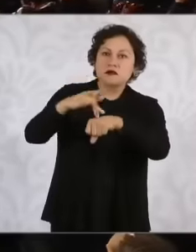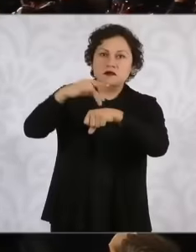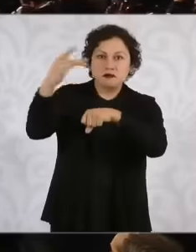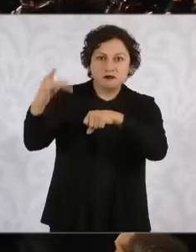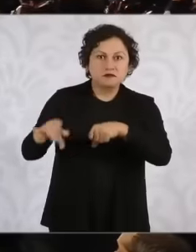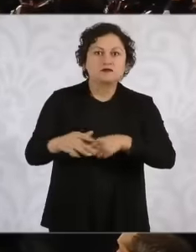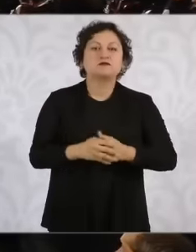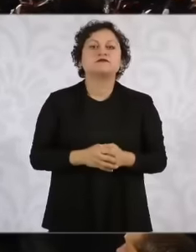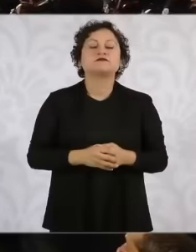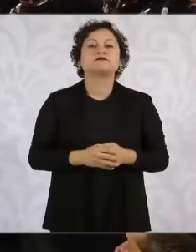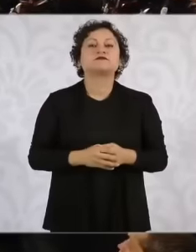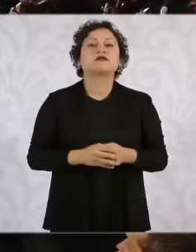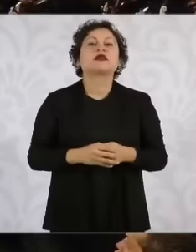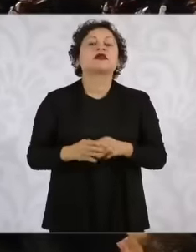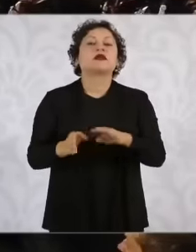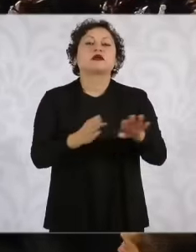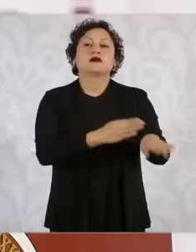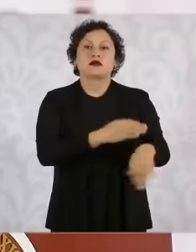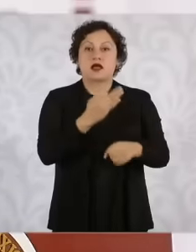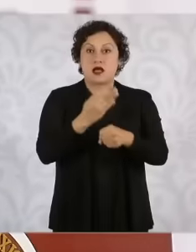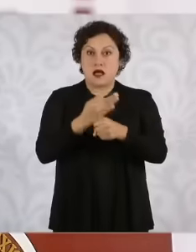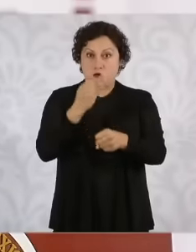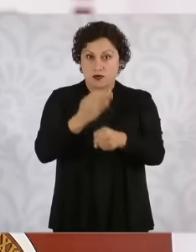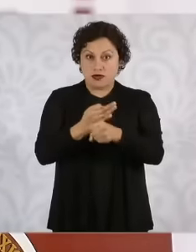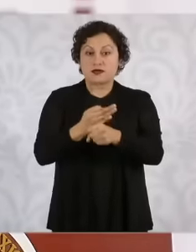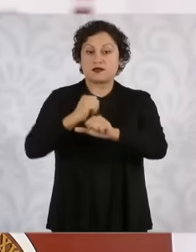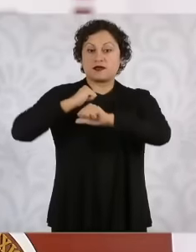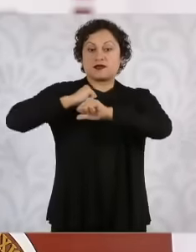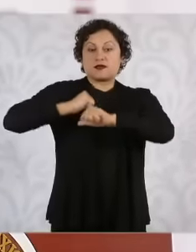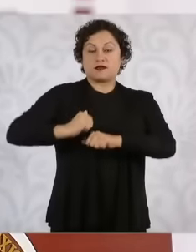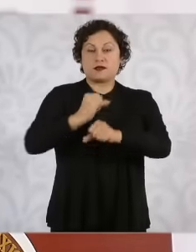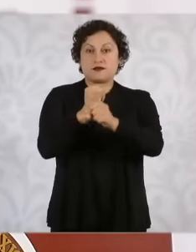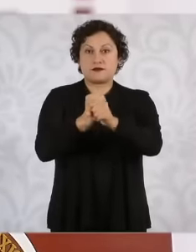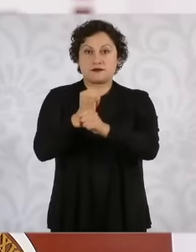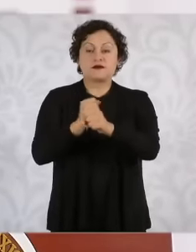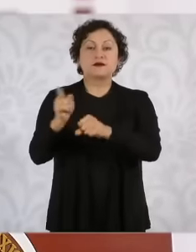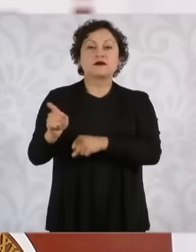the investigations are being conducted by the Attorney General's Office of the